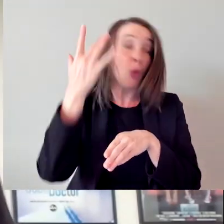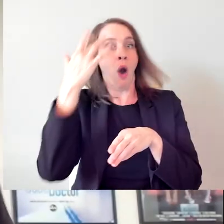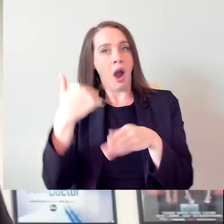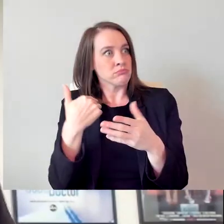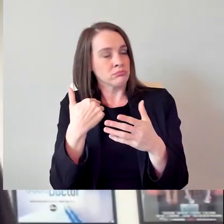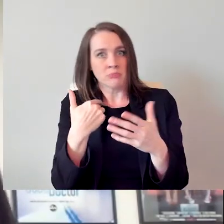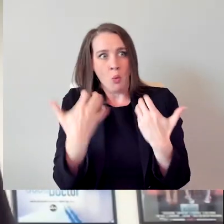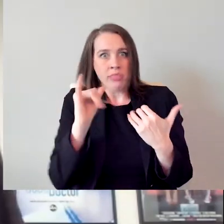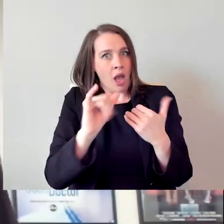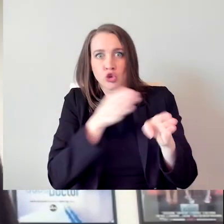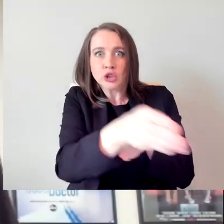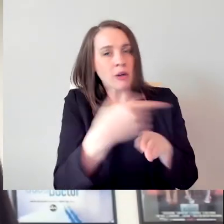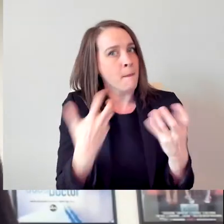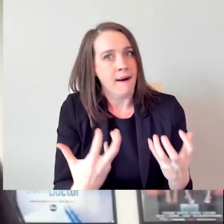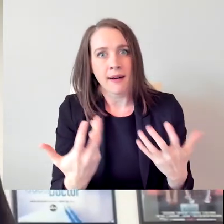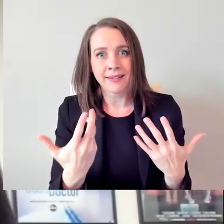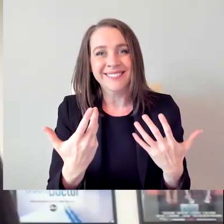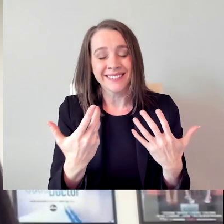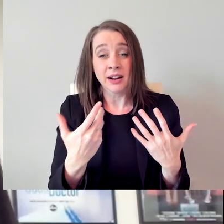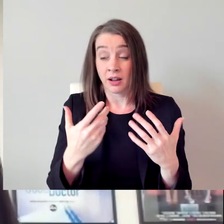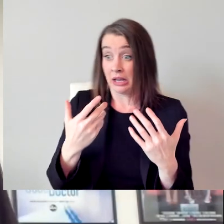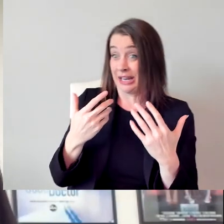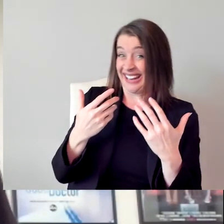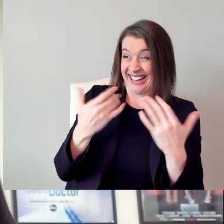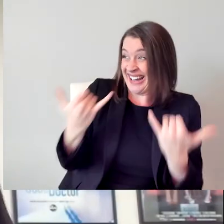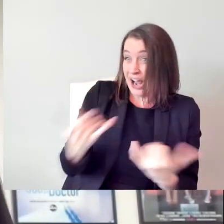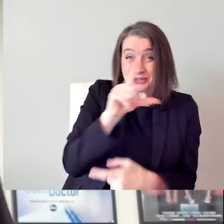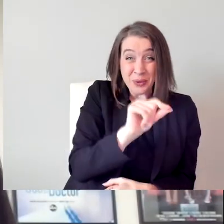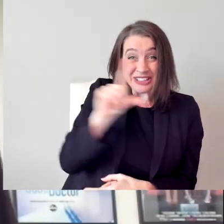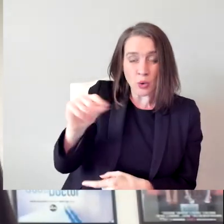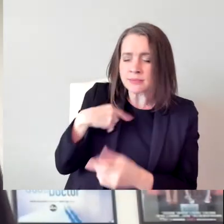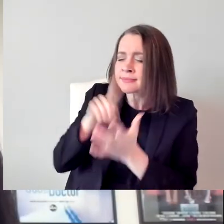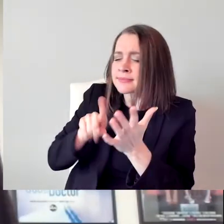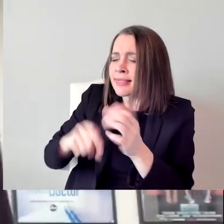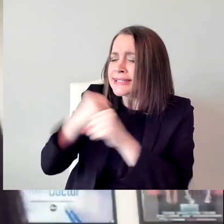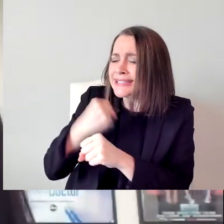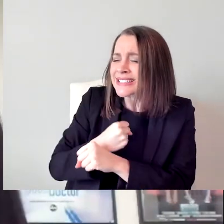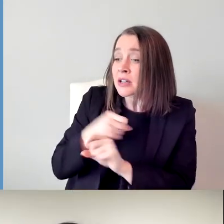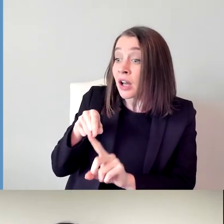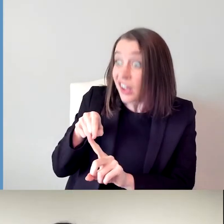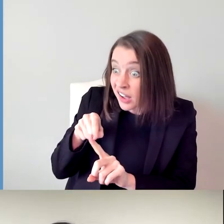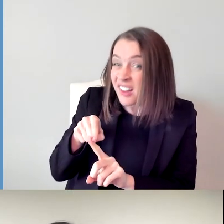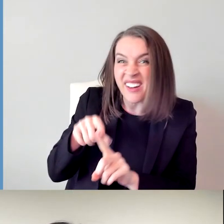And seeing the data now in 2020, I think that is still a legitimate question, right?